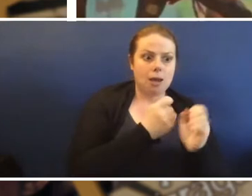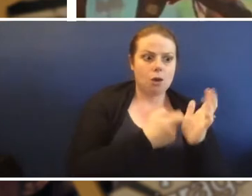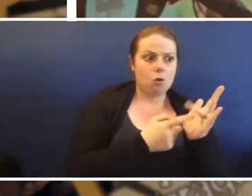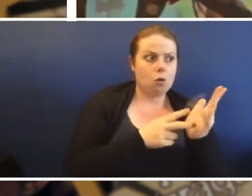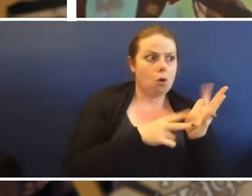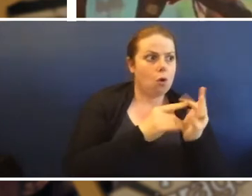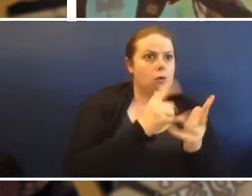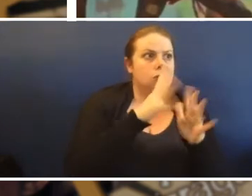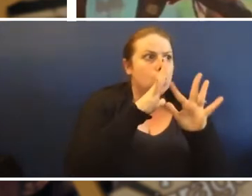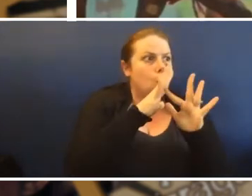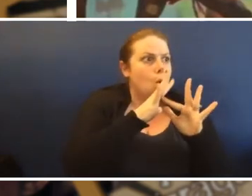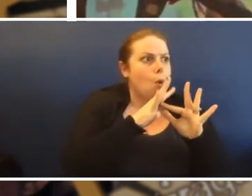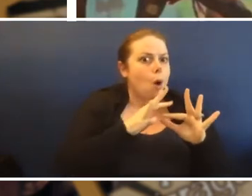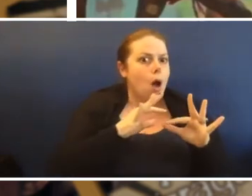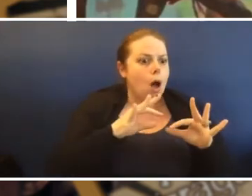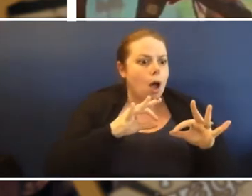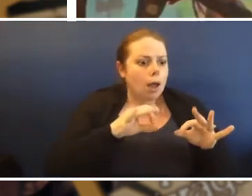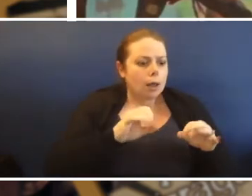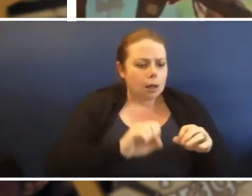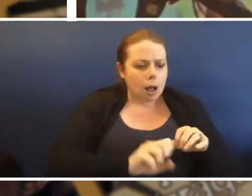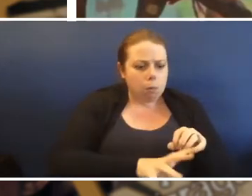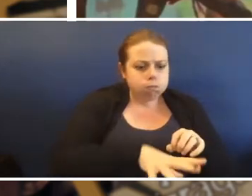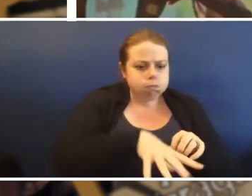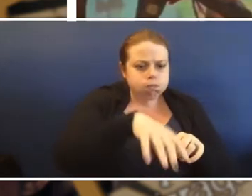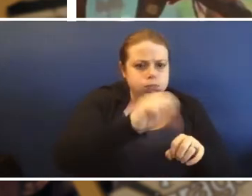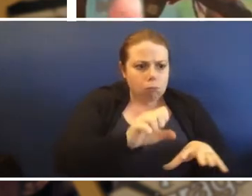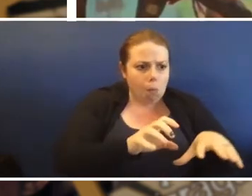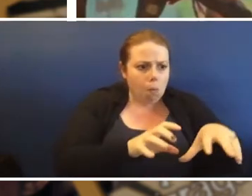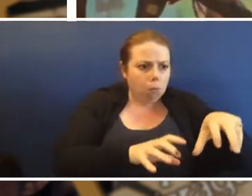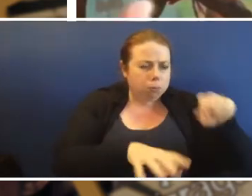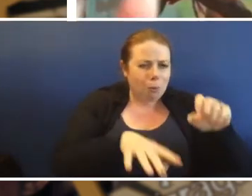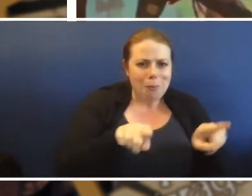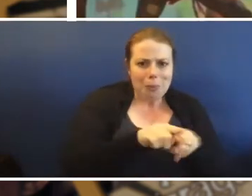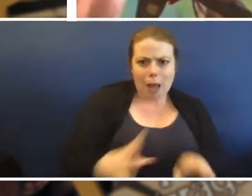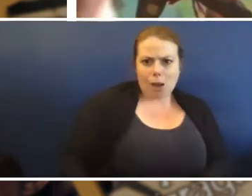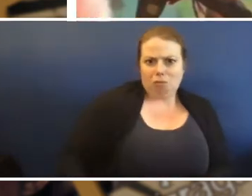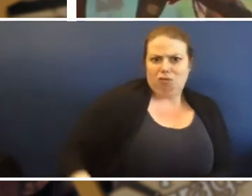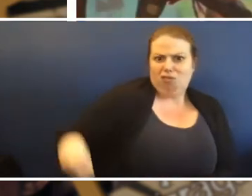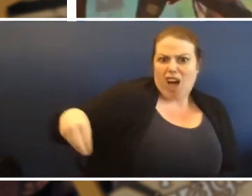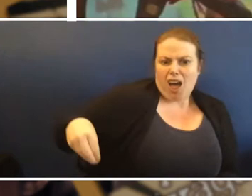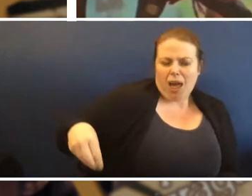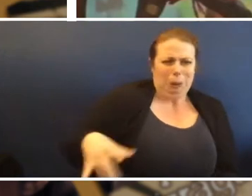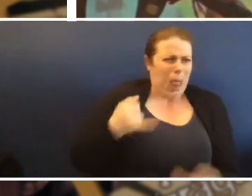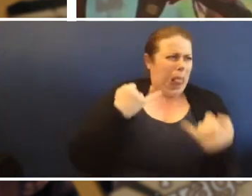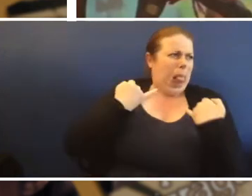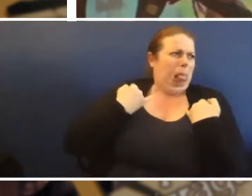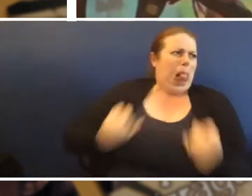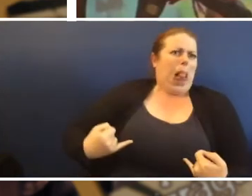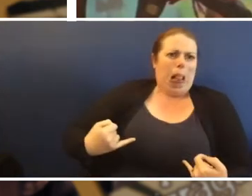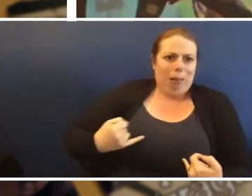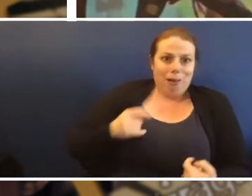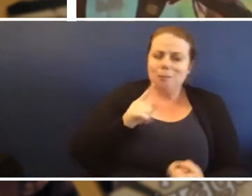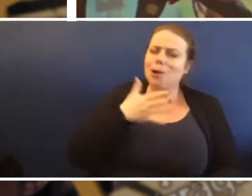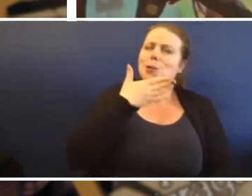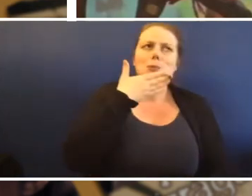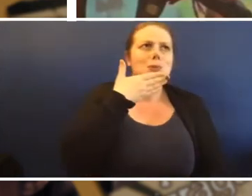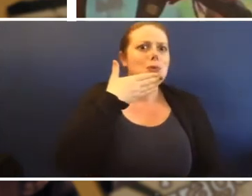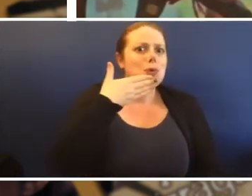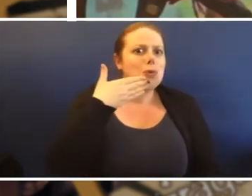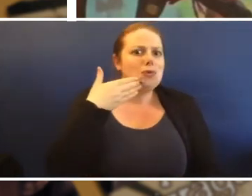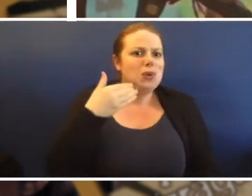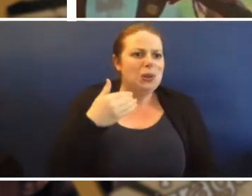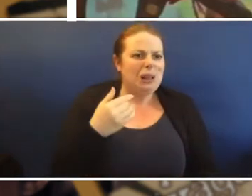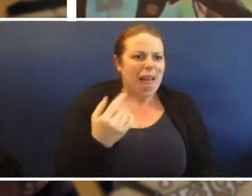and it bubbles, it bubbles and farts, it's disgusting but it's beautiful and googly,